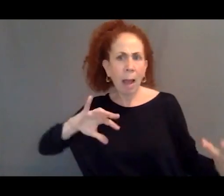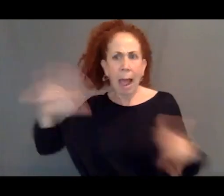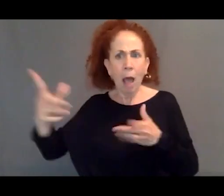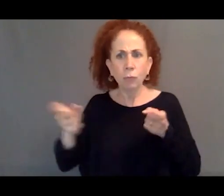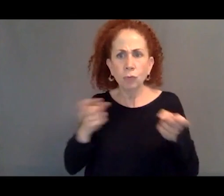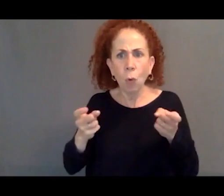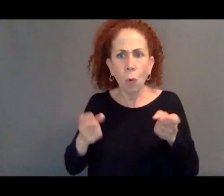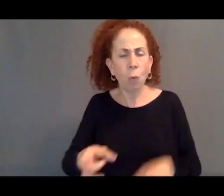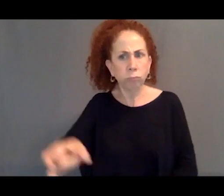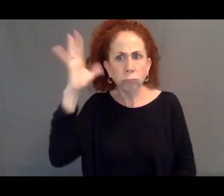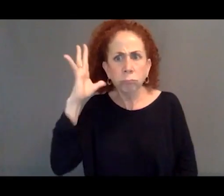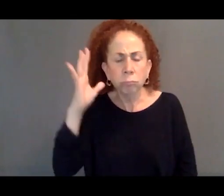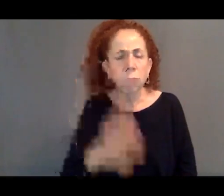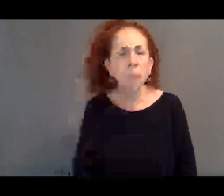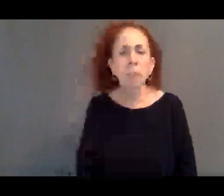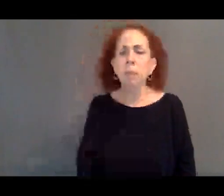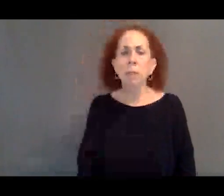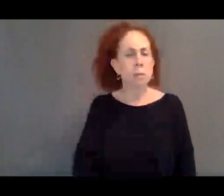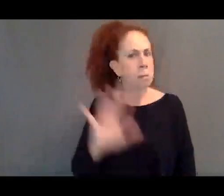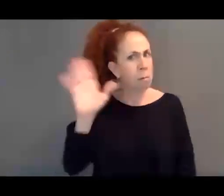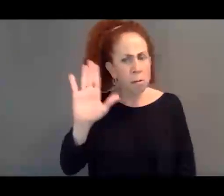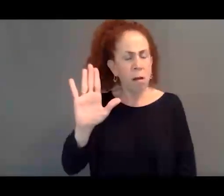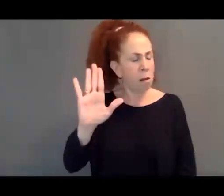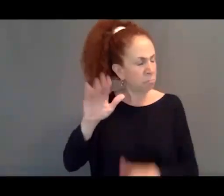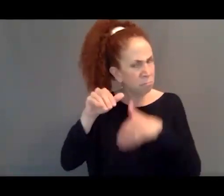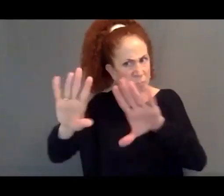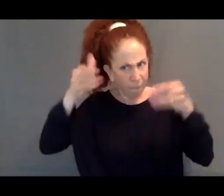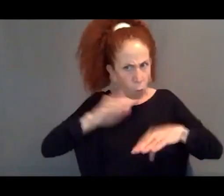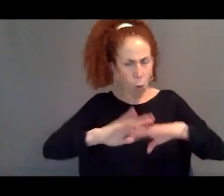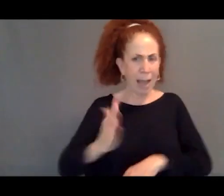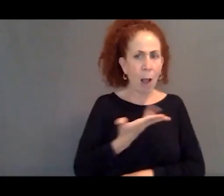that we need to focus on our own citizens,